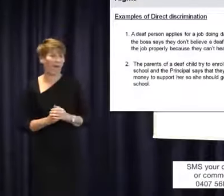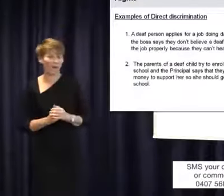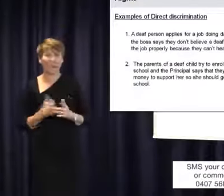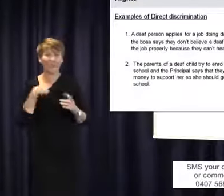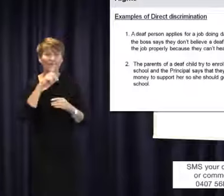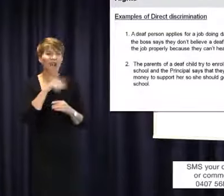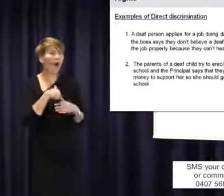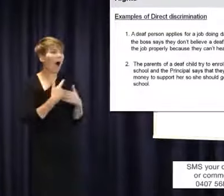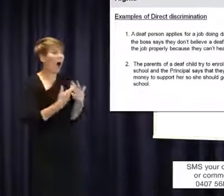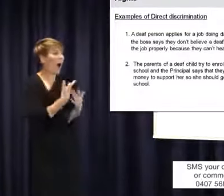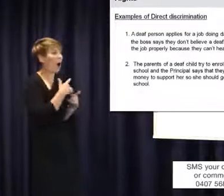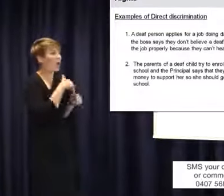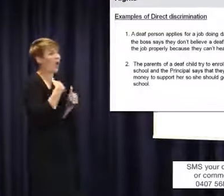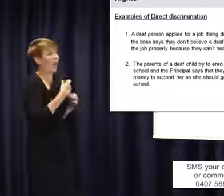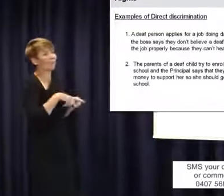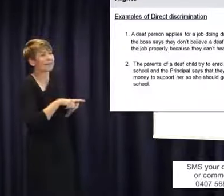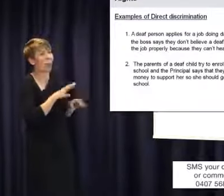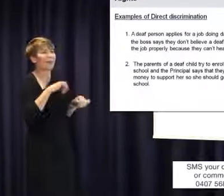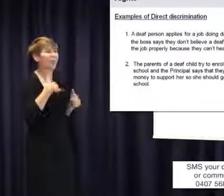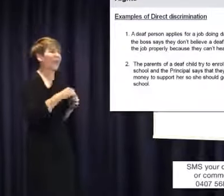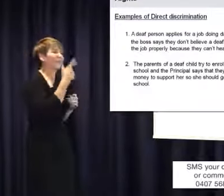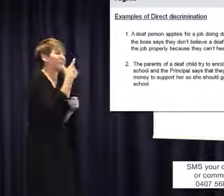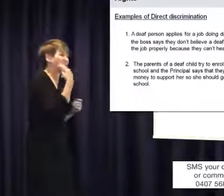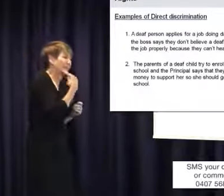as this other school and this school over here would be better because they're bigger